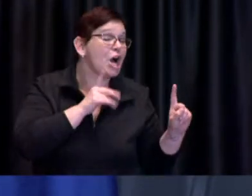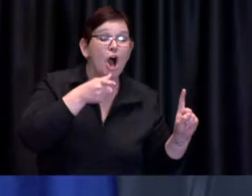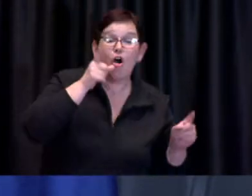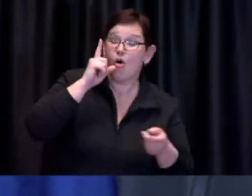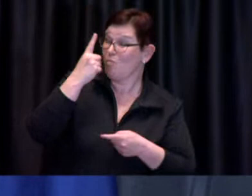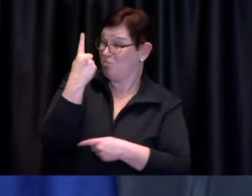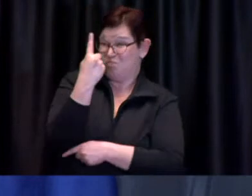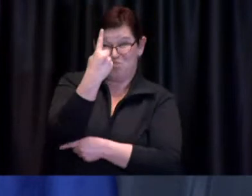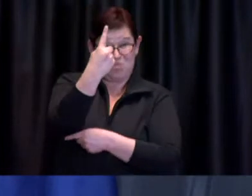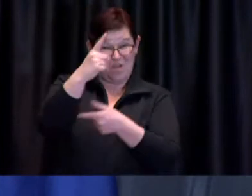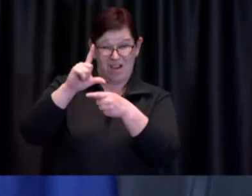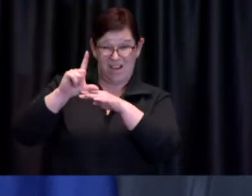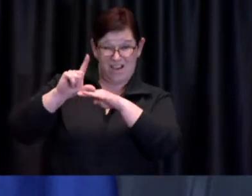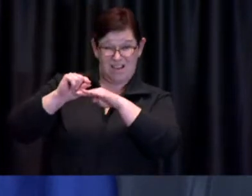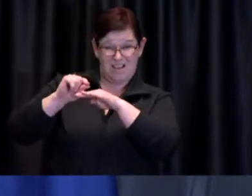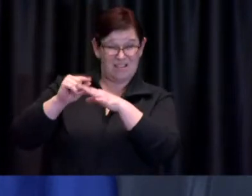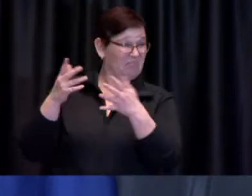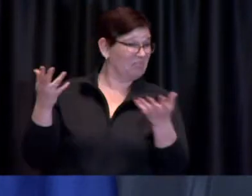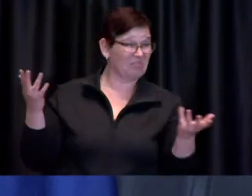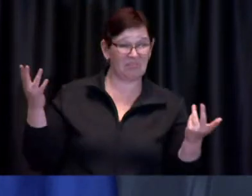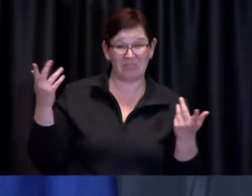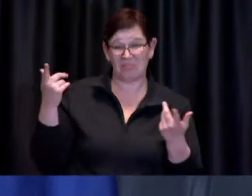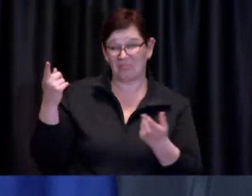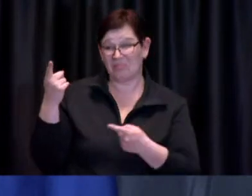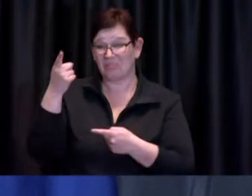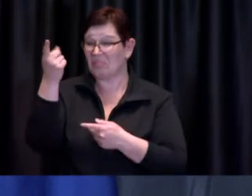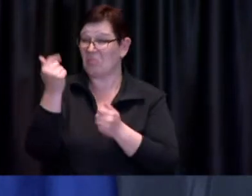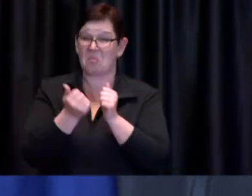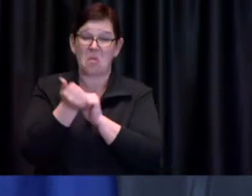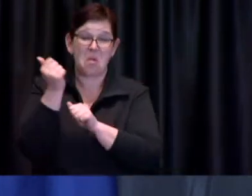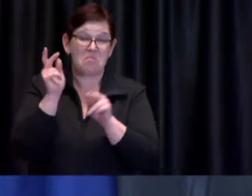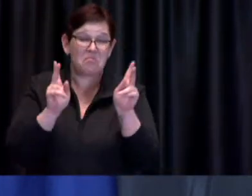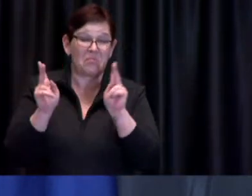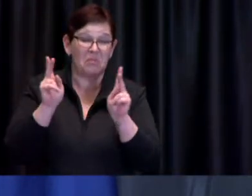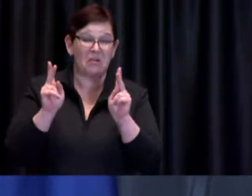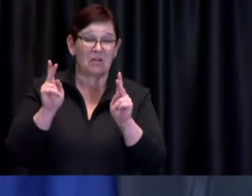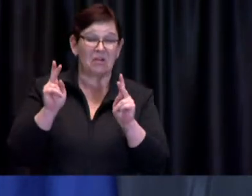right now I think you'd find most of the time uh that the enforcement officers of all kinds have